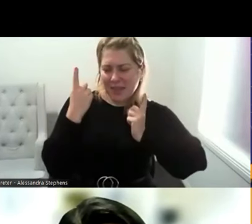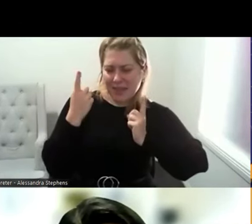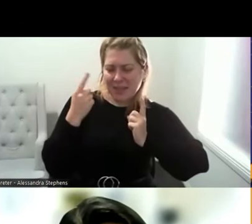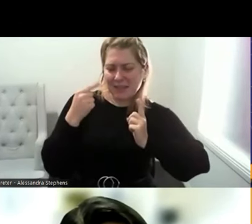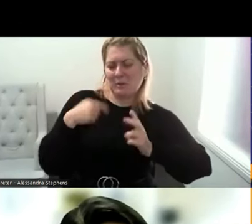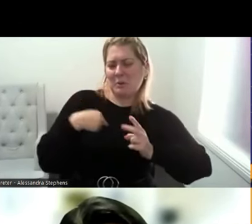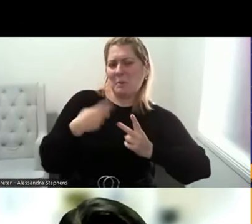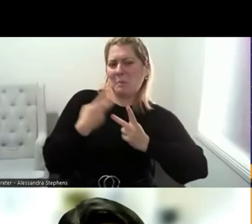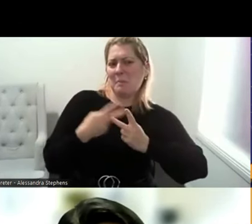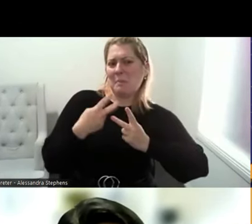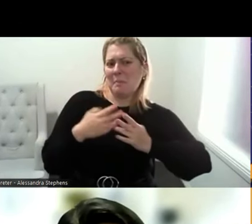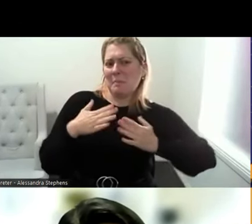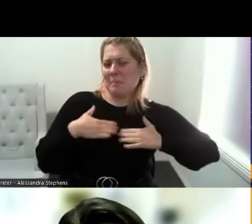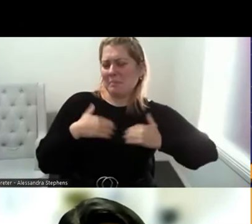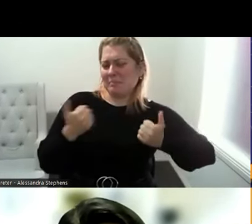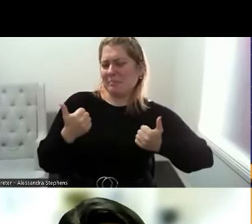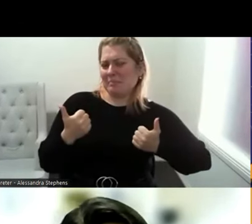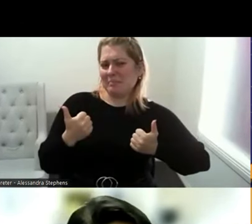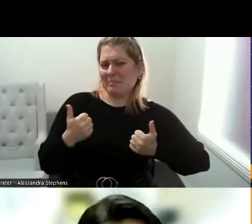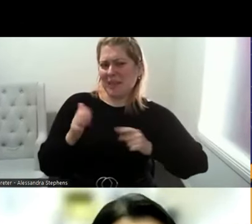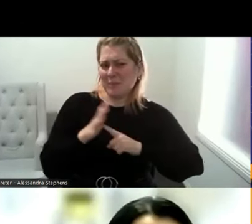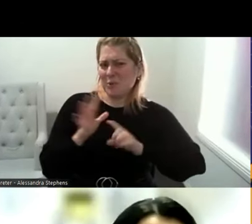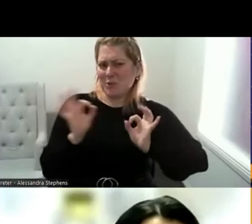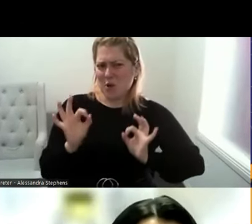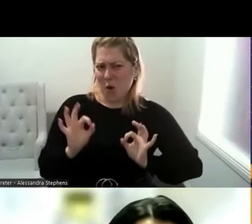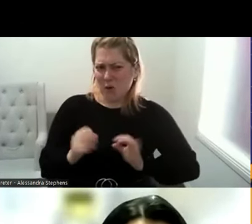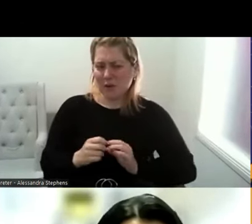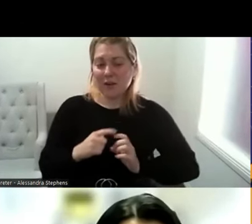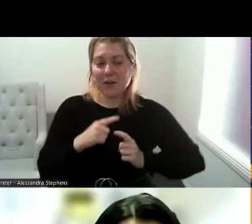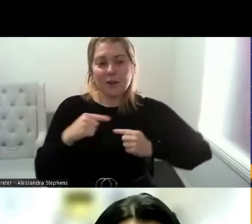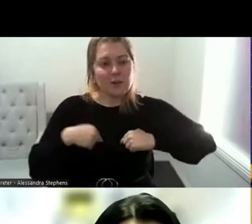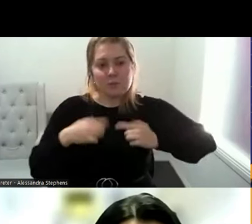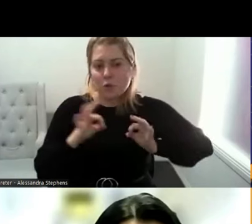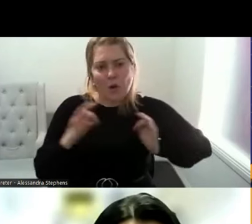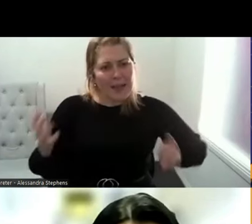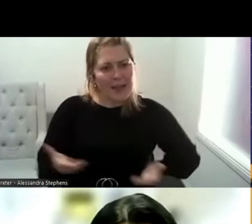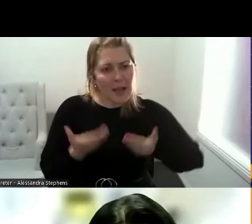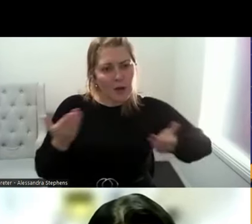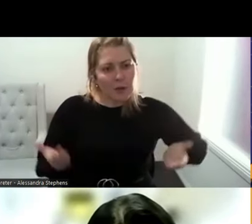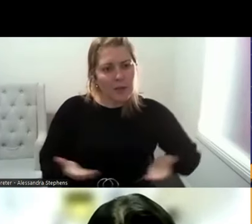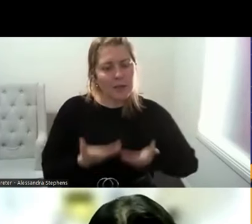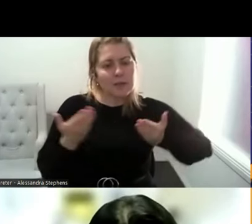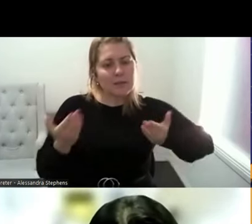is rather than seeking pleasure ourselves. So we're not encouraged to be seeking pleasure